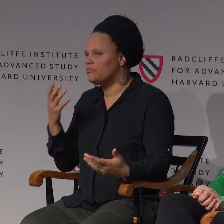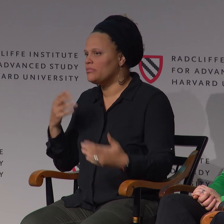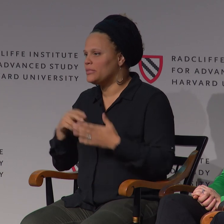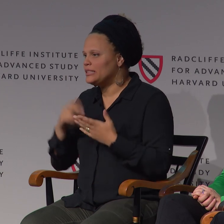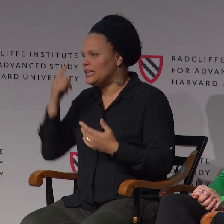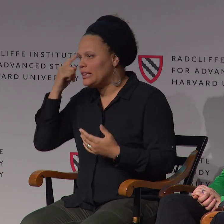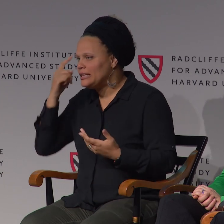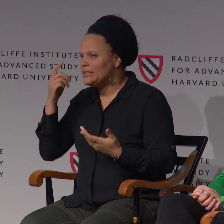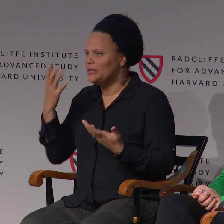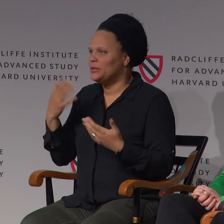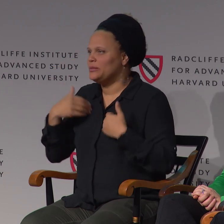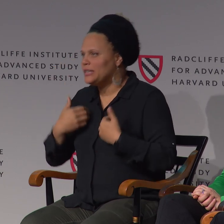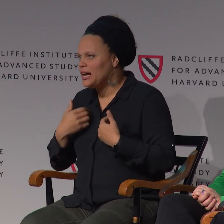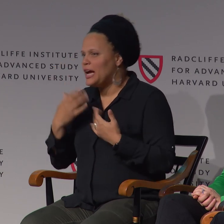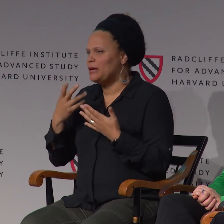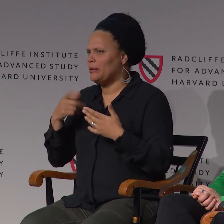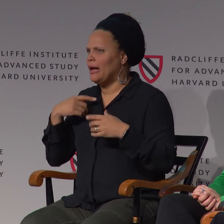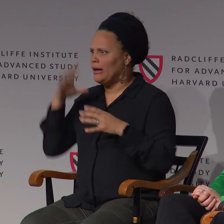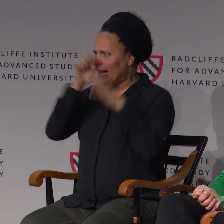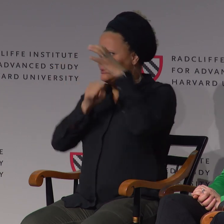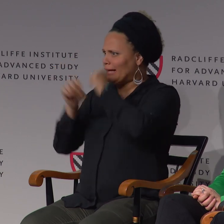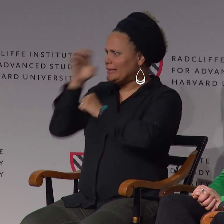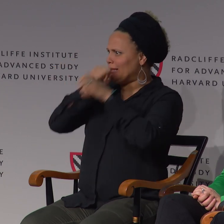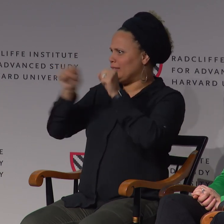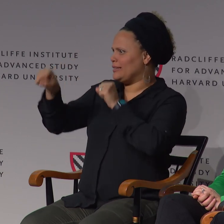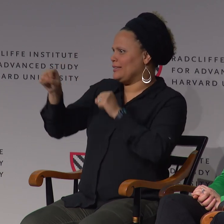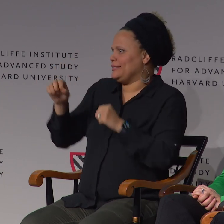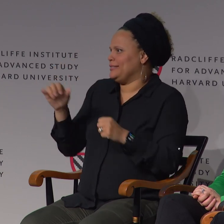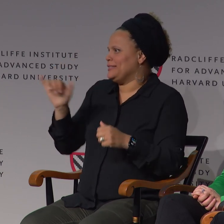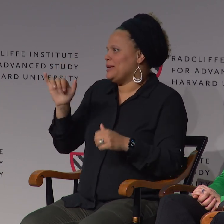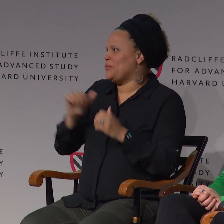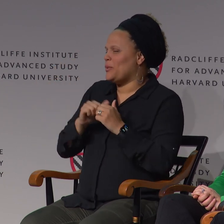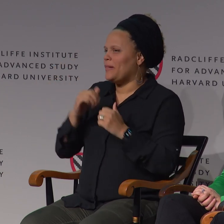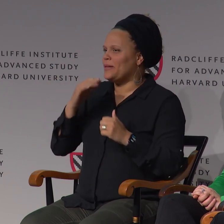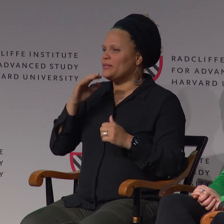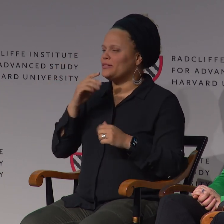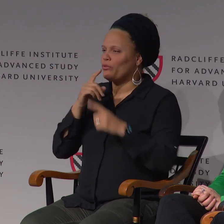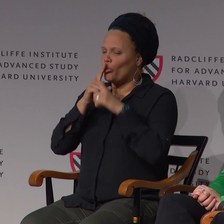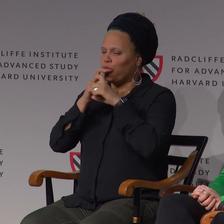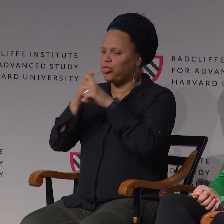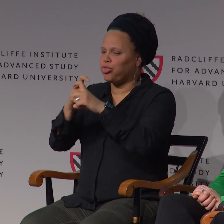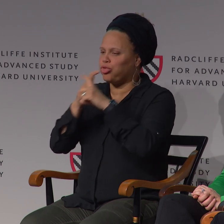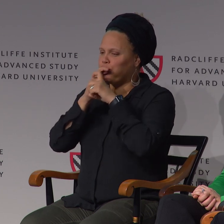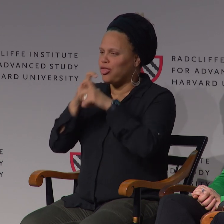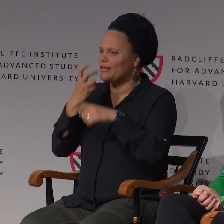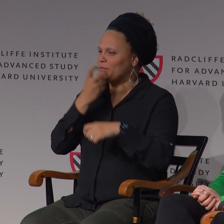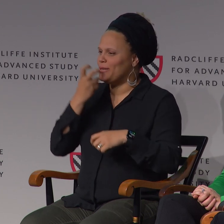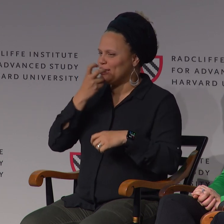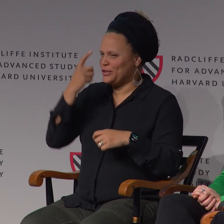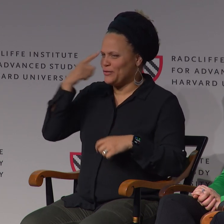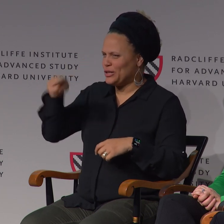and I know what he's indicating. Sometimes there's some guesswork involved, you know,